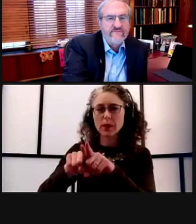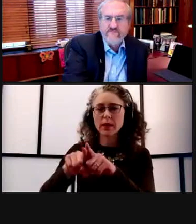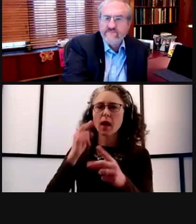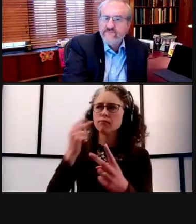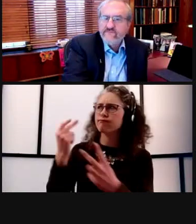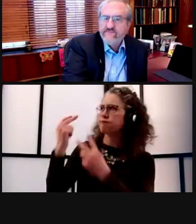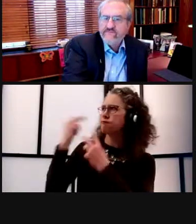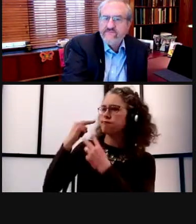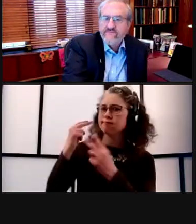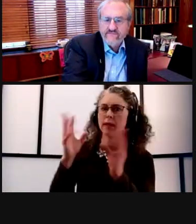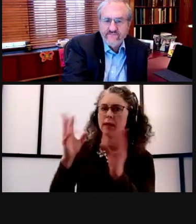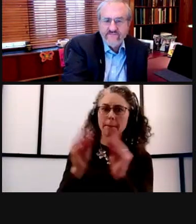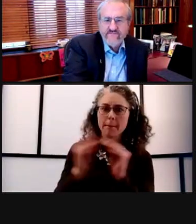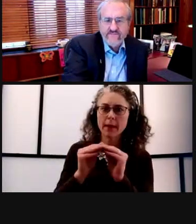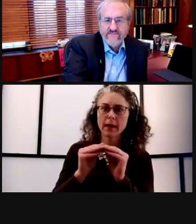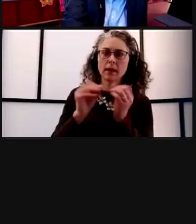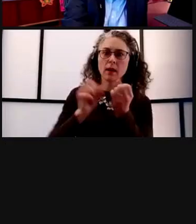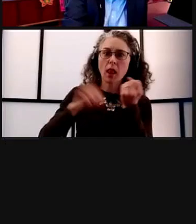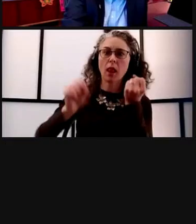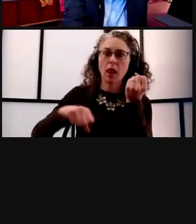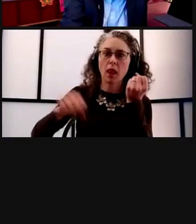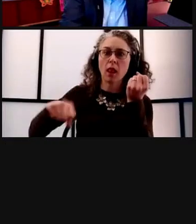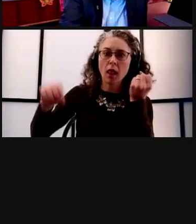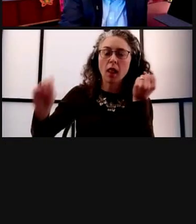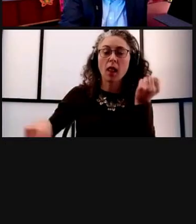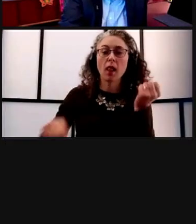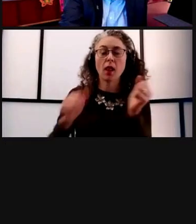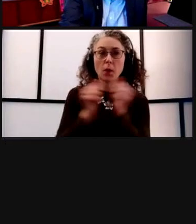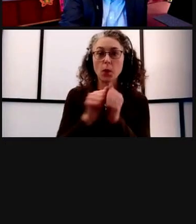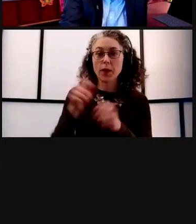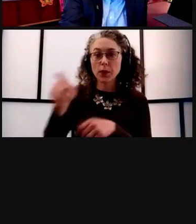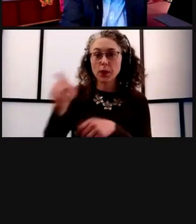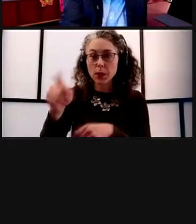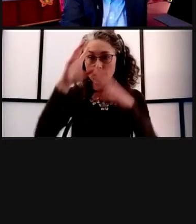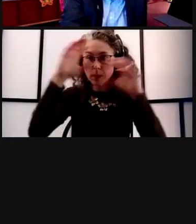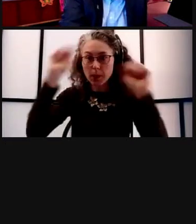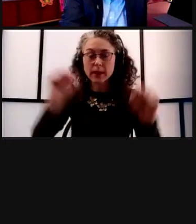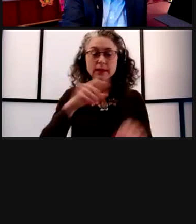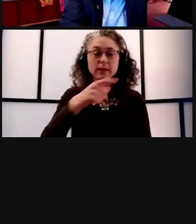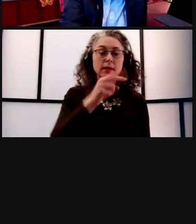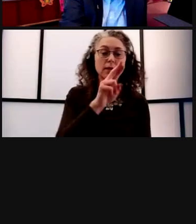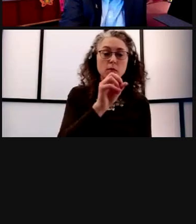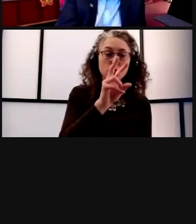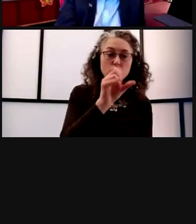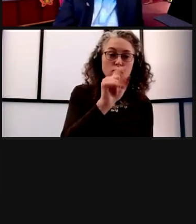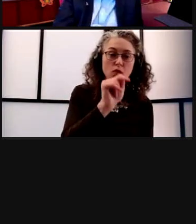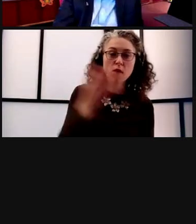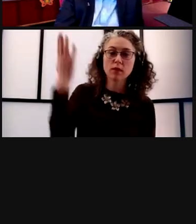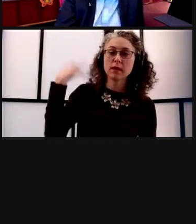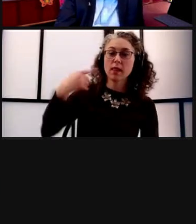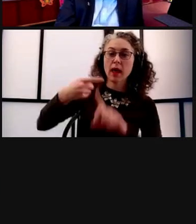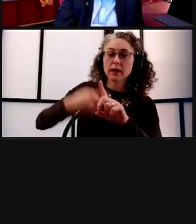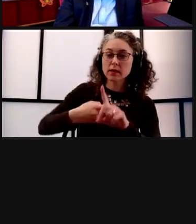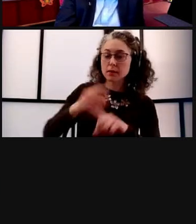those long meetings with you and with our Provost Collins and others last March, and you know what? We just flipped the switch.